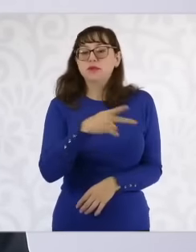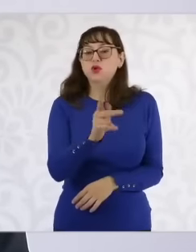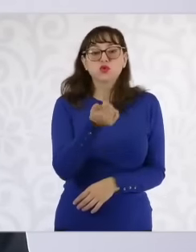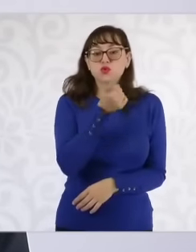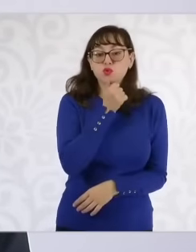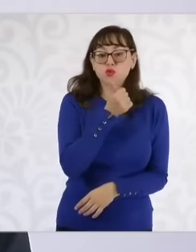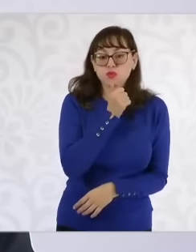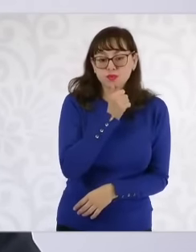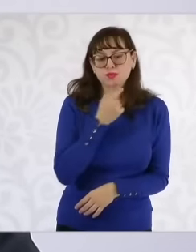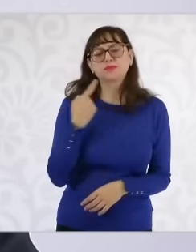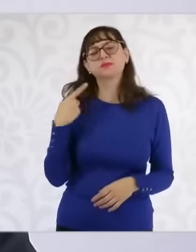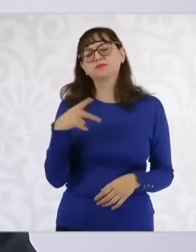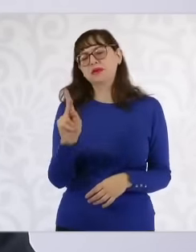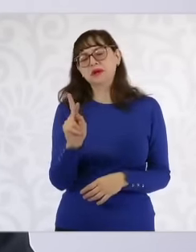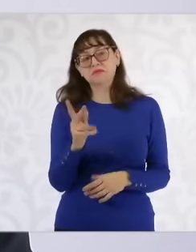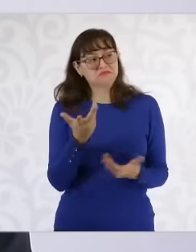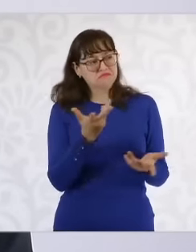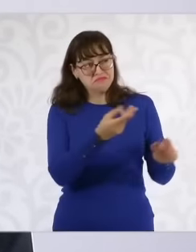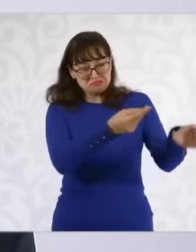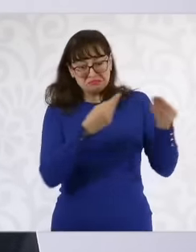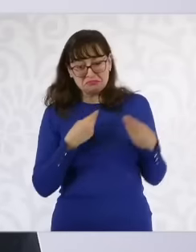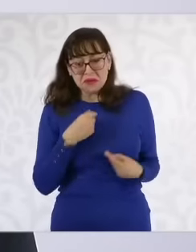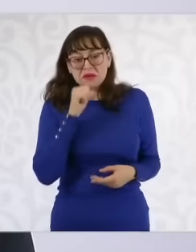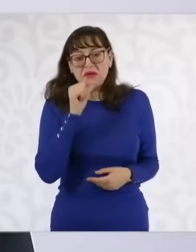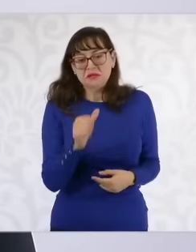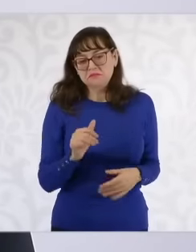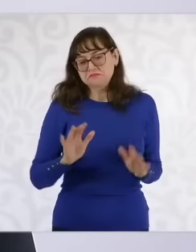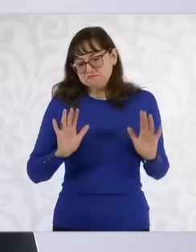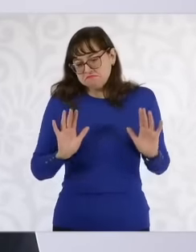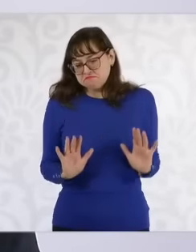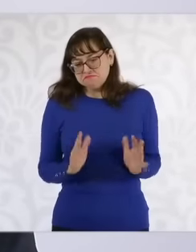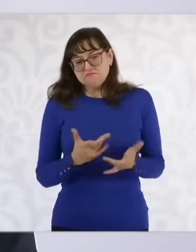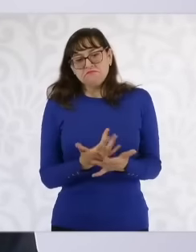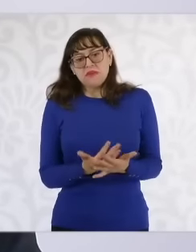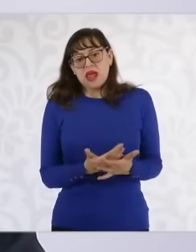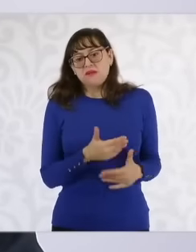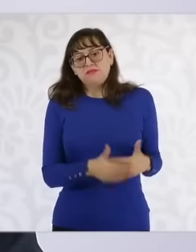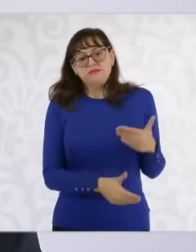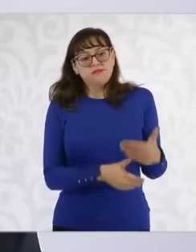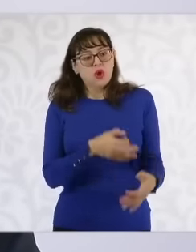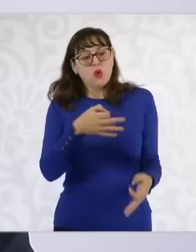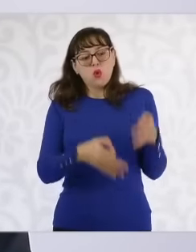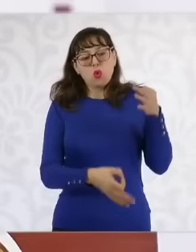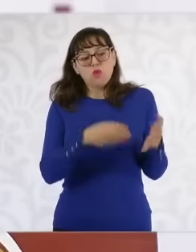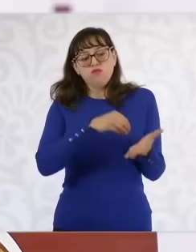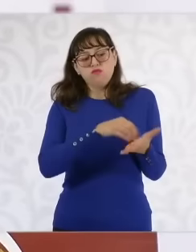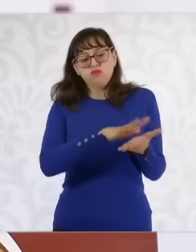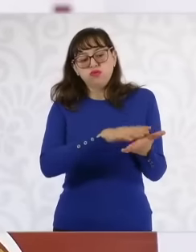are going to let off steam and now we know what is happening with the person who carried out the kidnapping